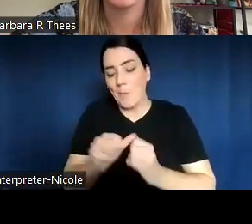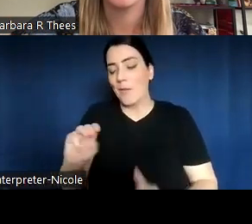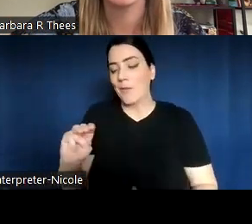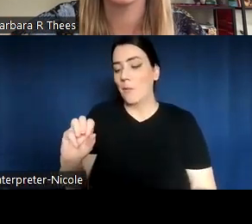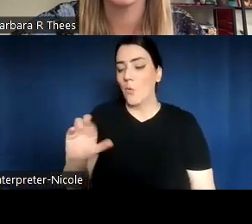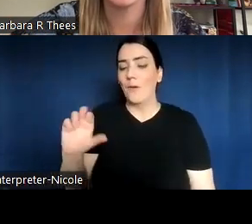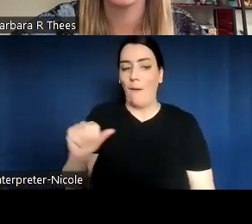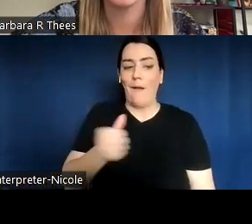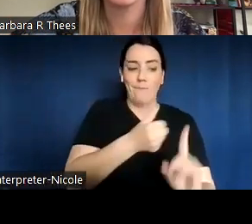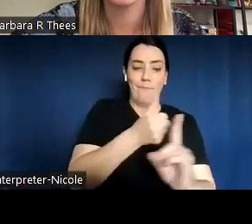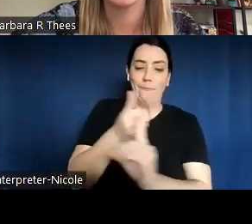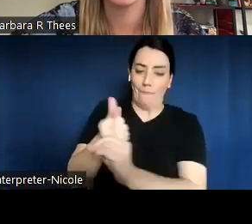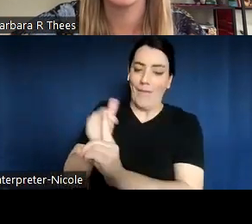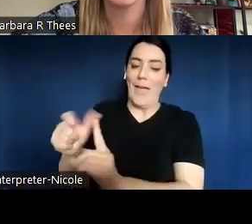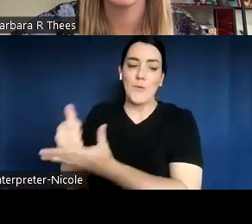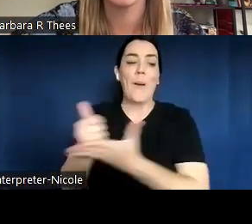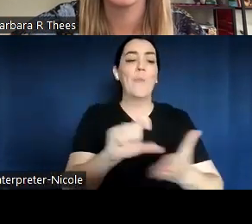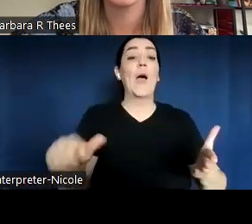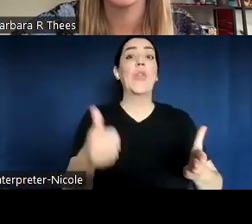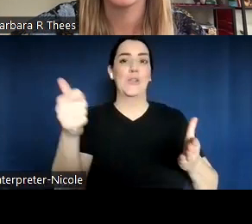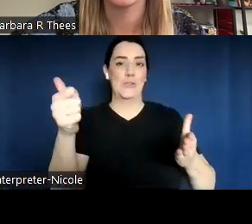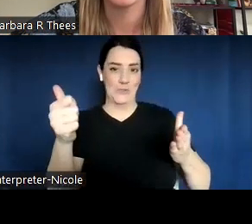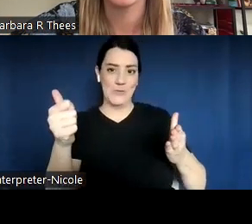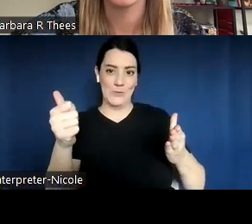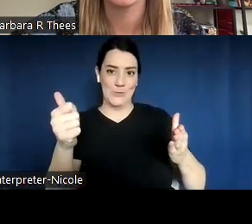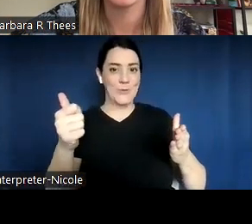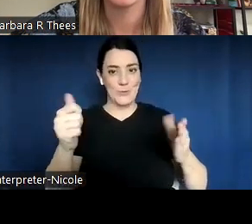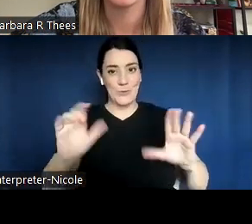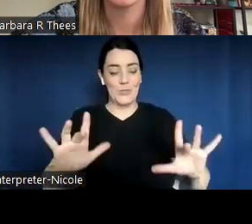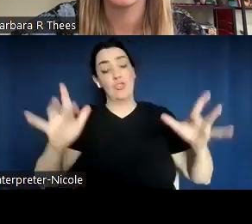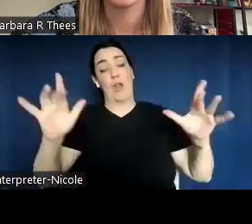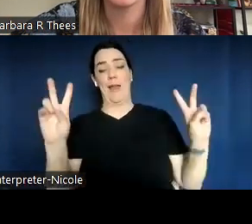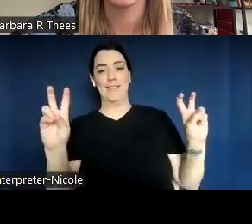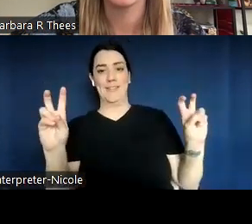And it's a really good reminder for me because a lot of times I feel like I'm the only one